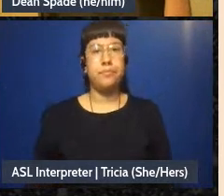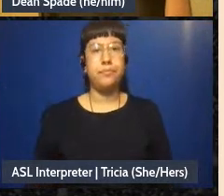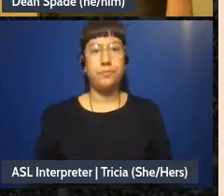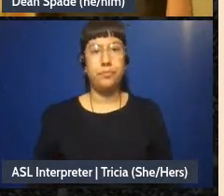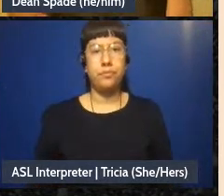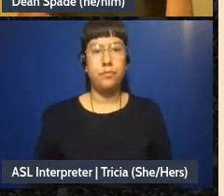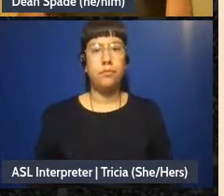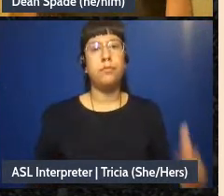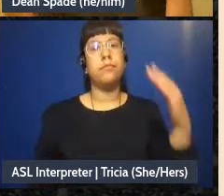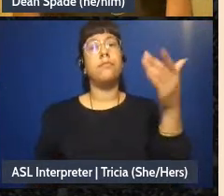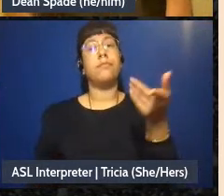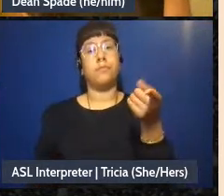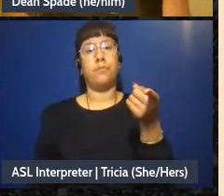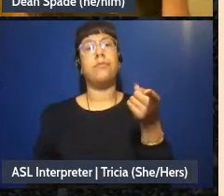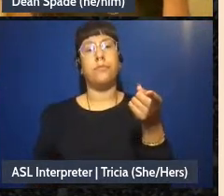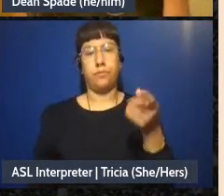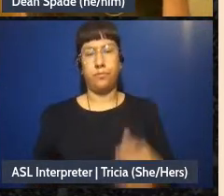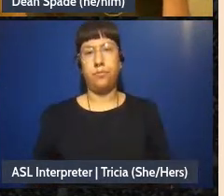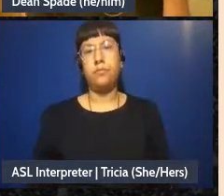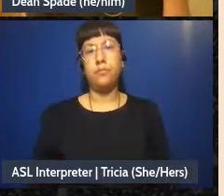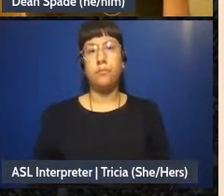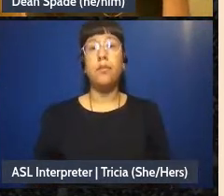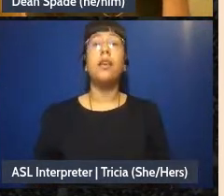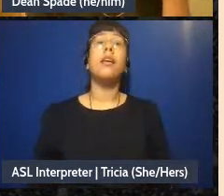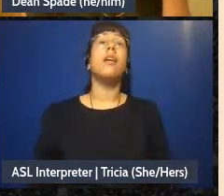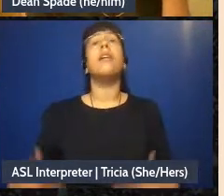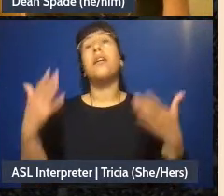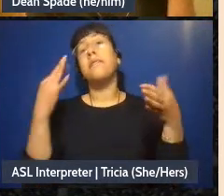And the idea, I think if you're doing this on an annual thing is, like,